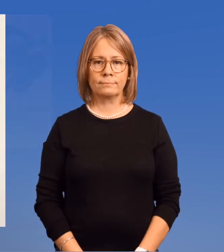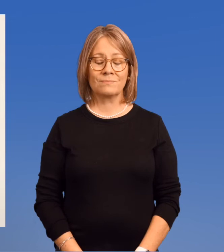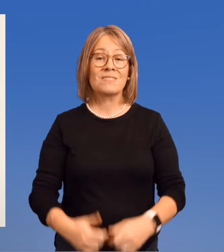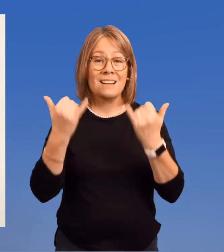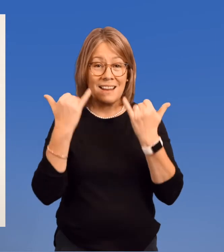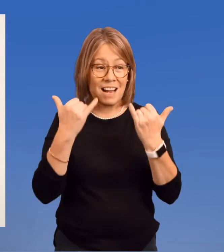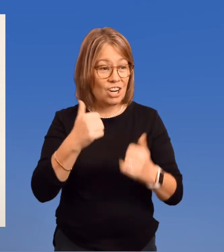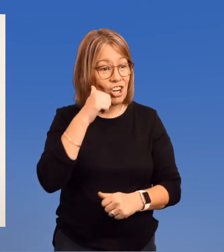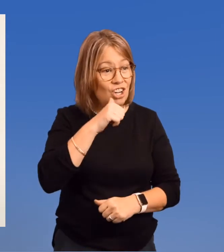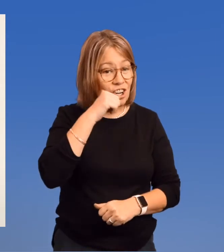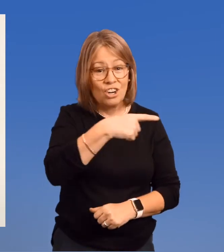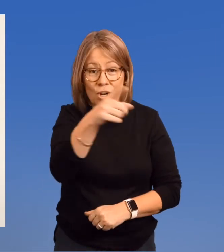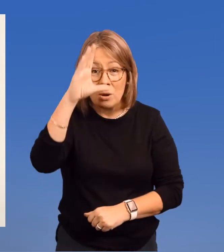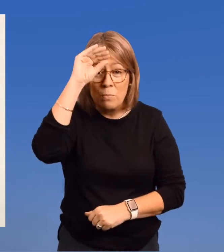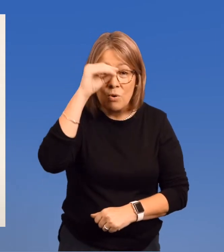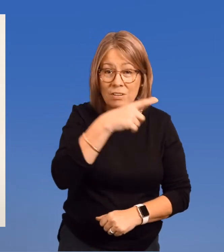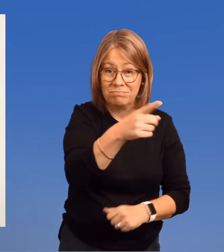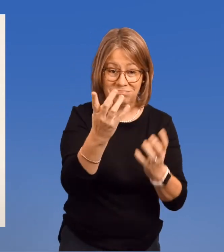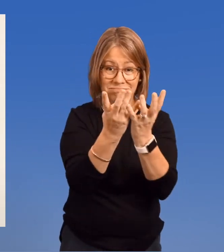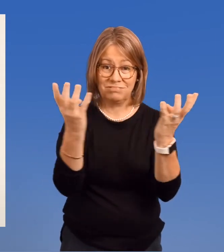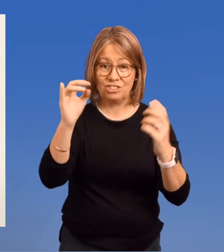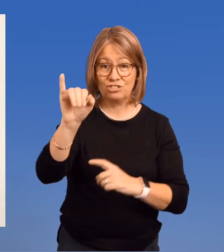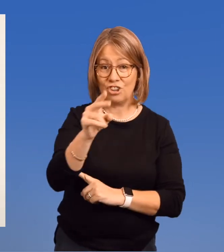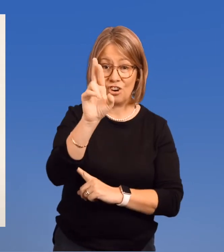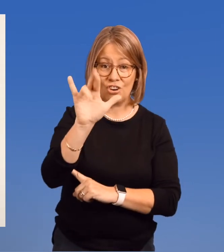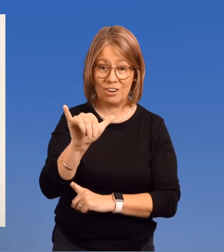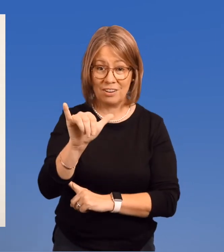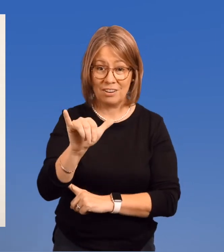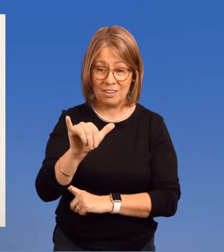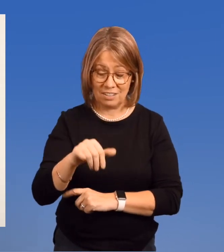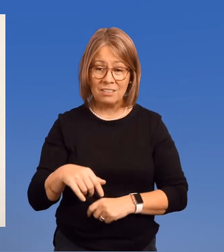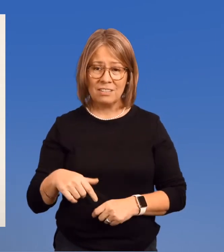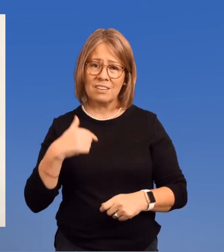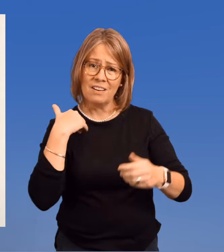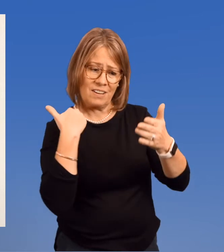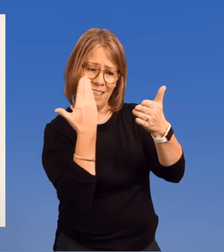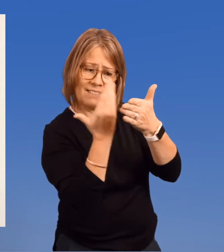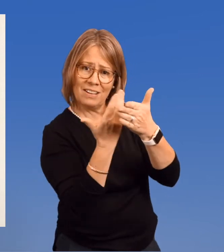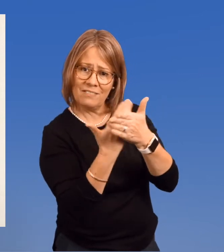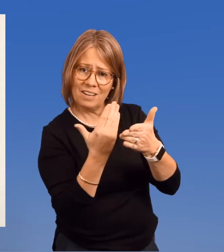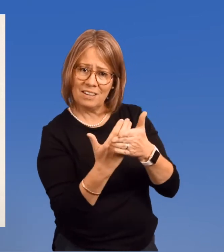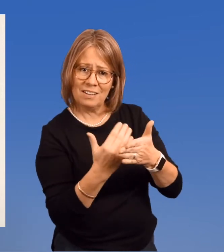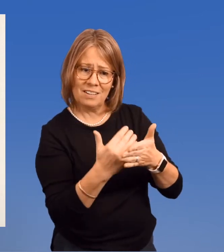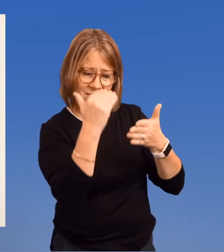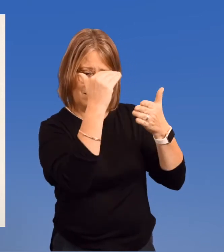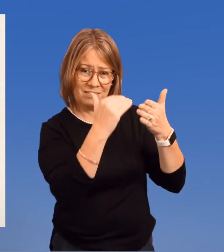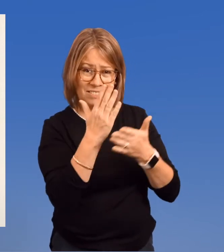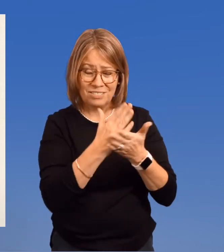And now girls and boys of the jury, we offer into evidence some